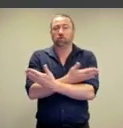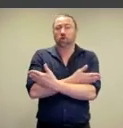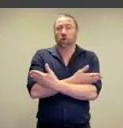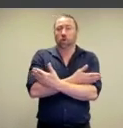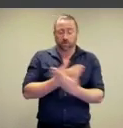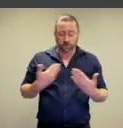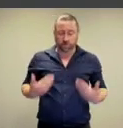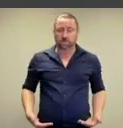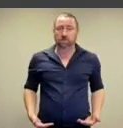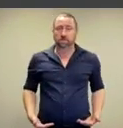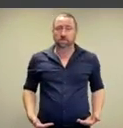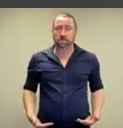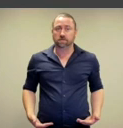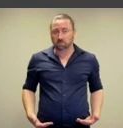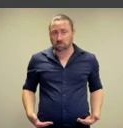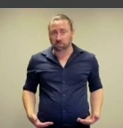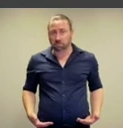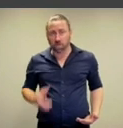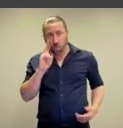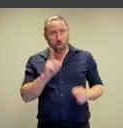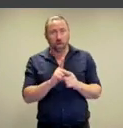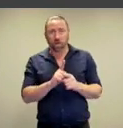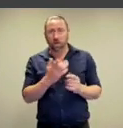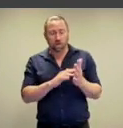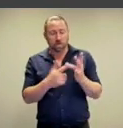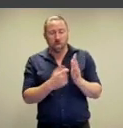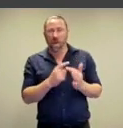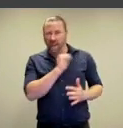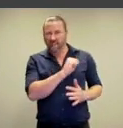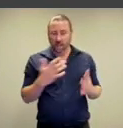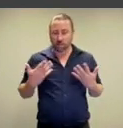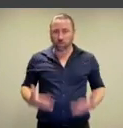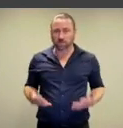the t-shape,